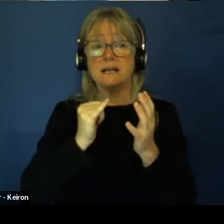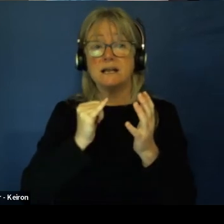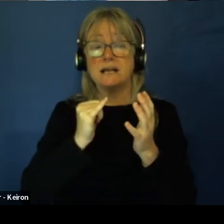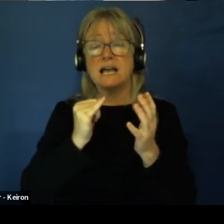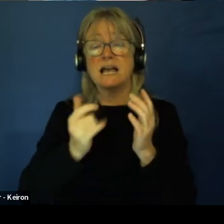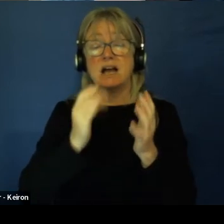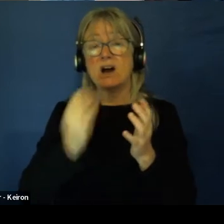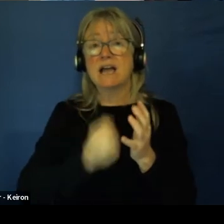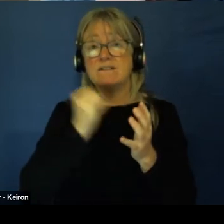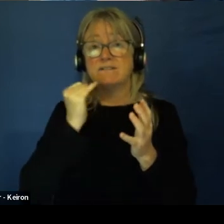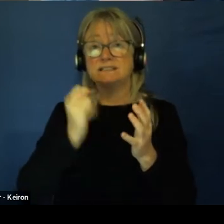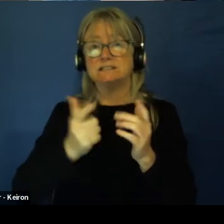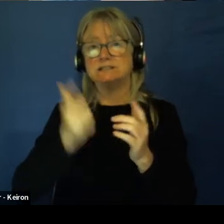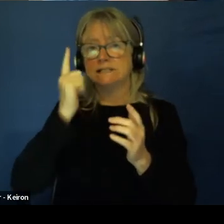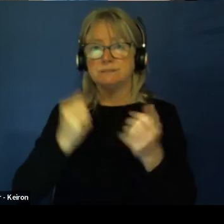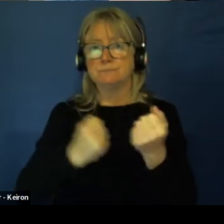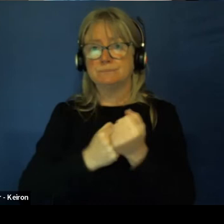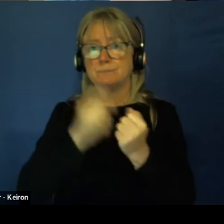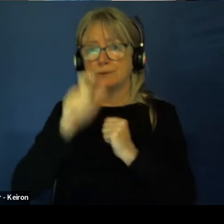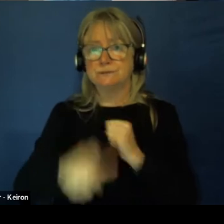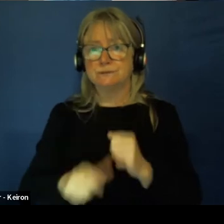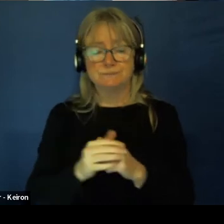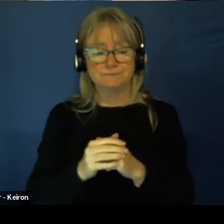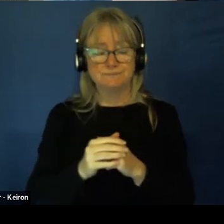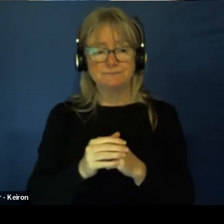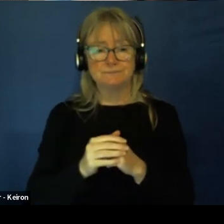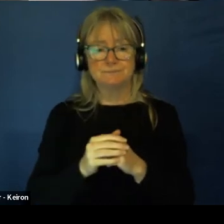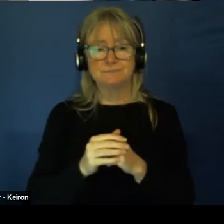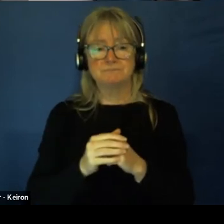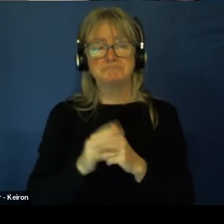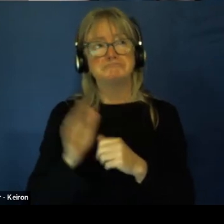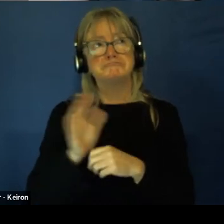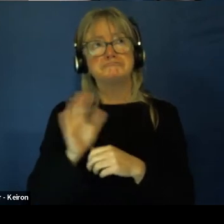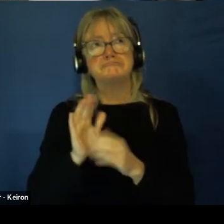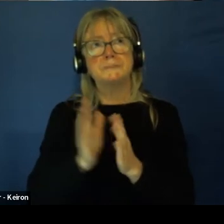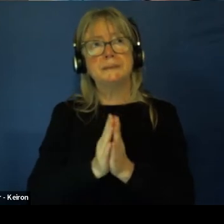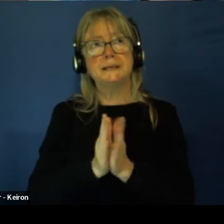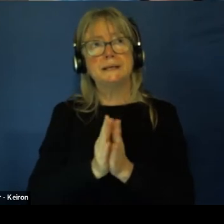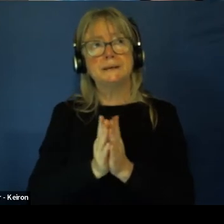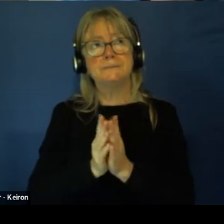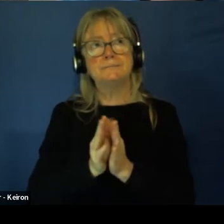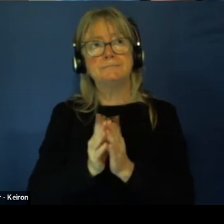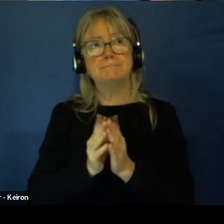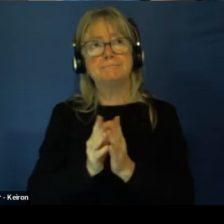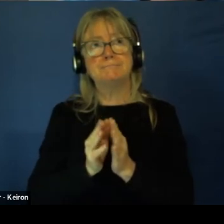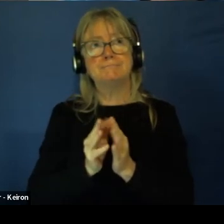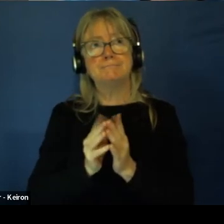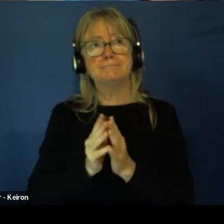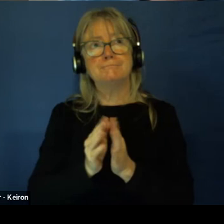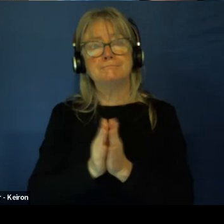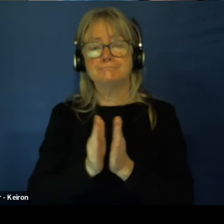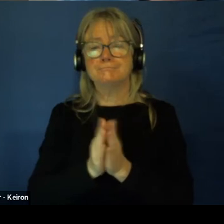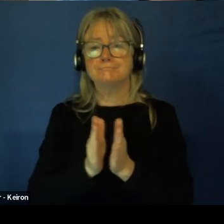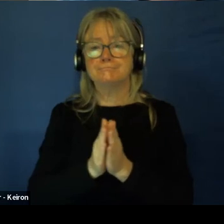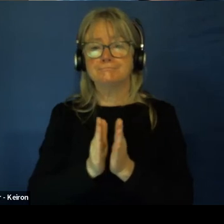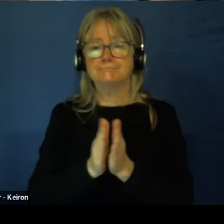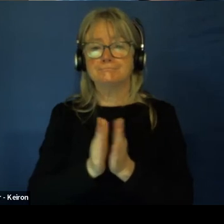Right, isn't it yet teeth right yep Pater aid for about